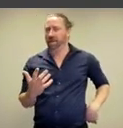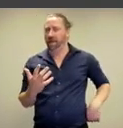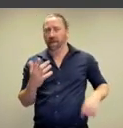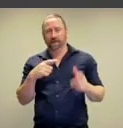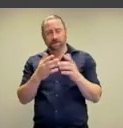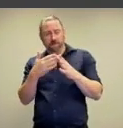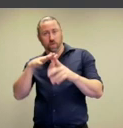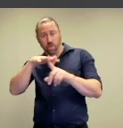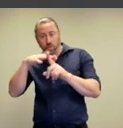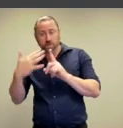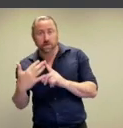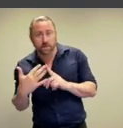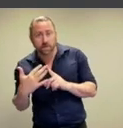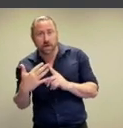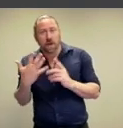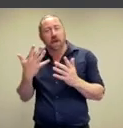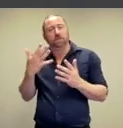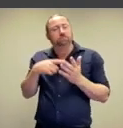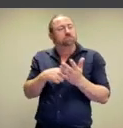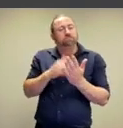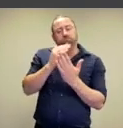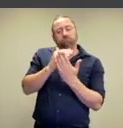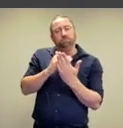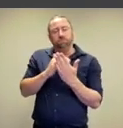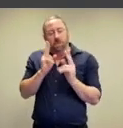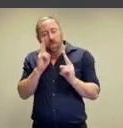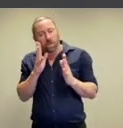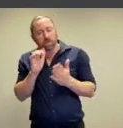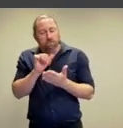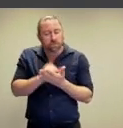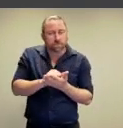it that particular contexts and particular